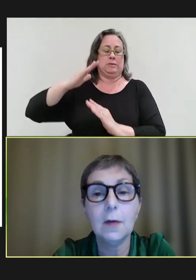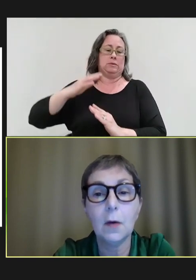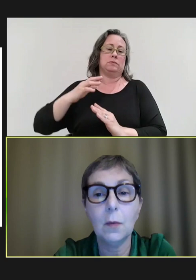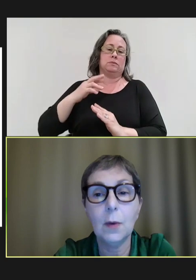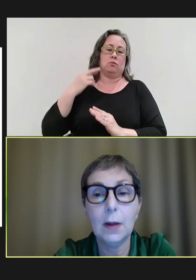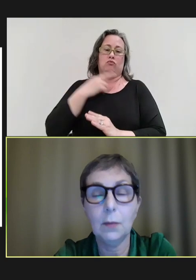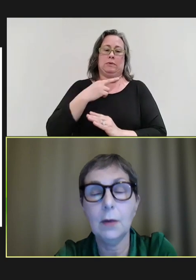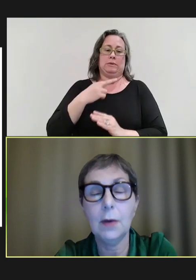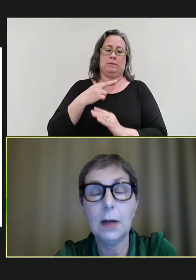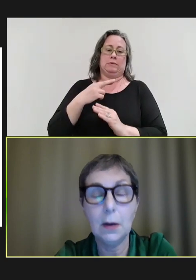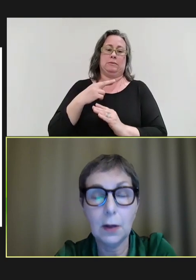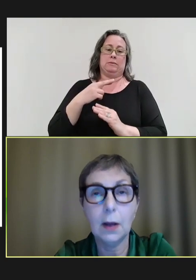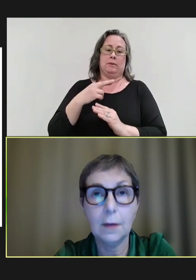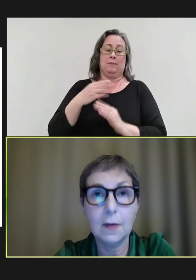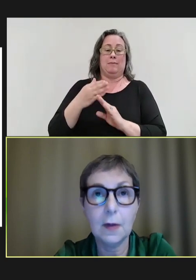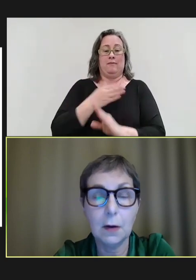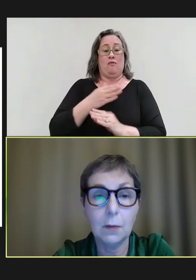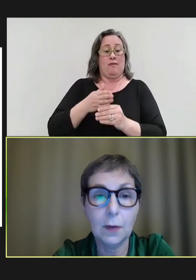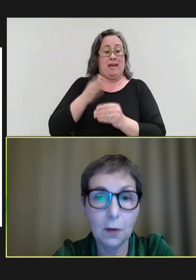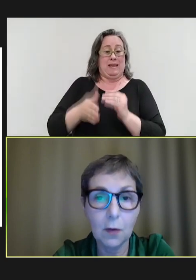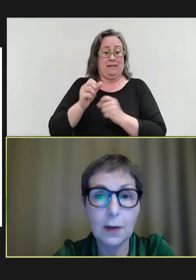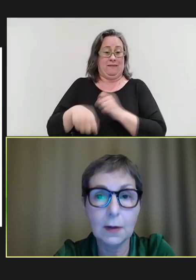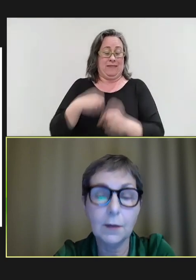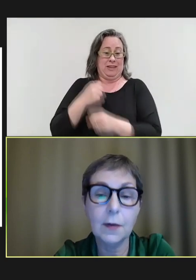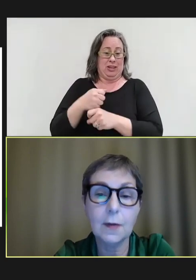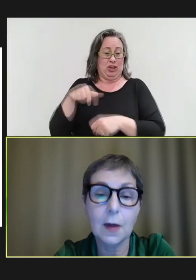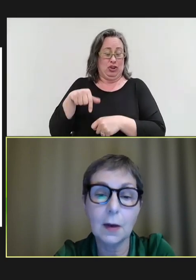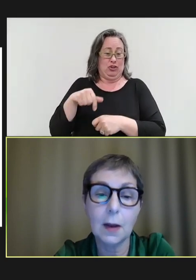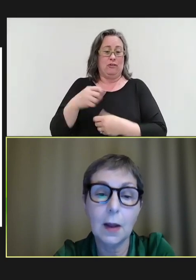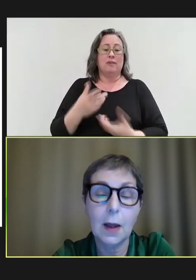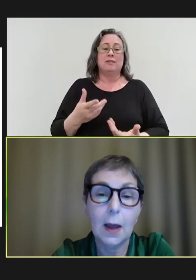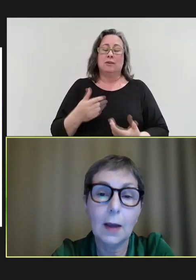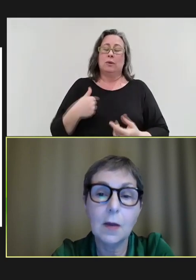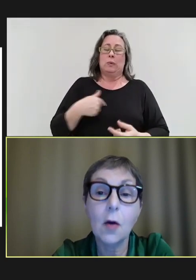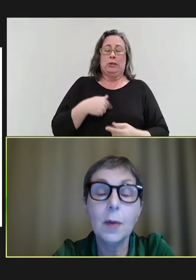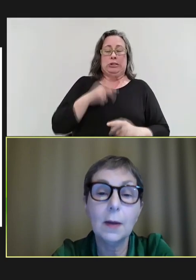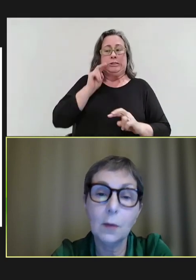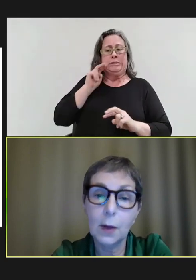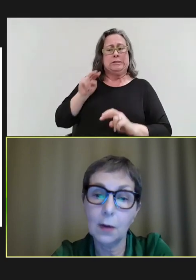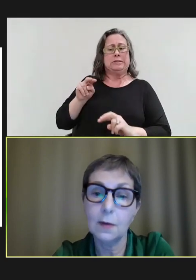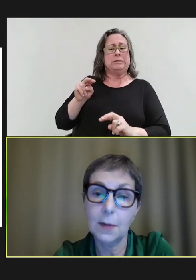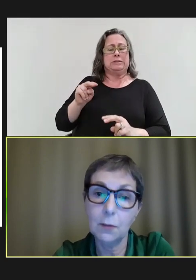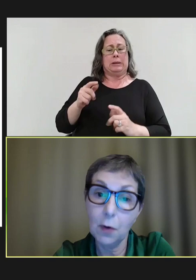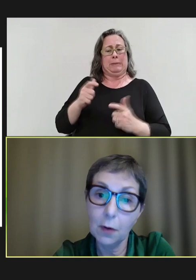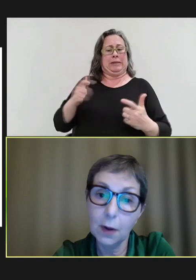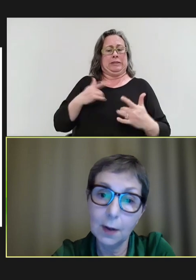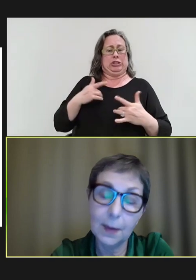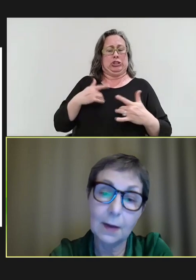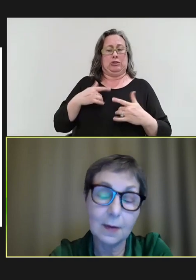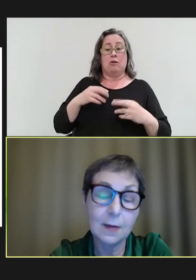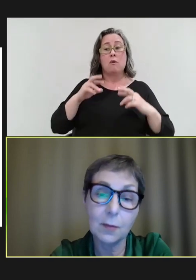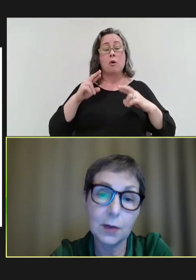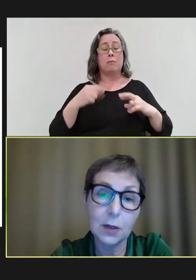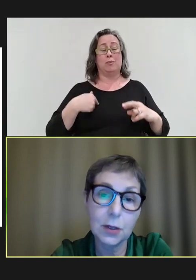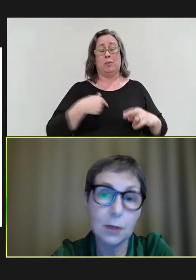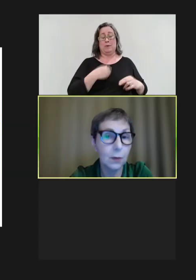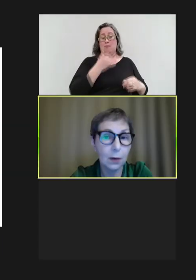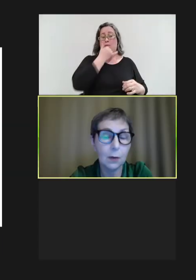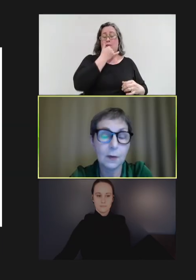So, we're really looking at this year with a great deal of concern and hoping that we're going to be wrong, because this is a prediction. We don't know what's going